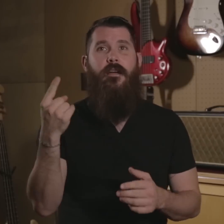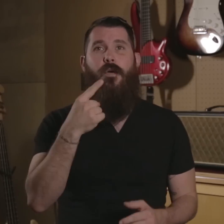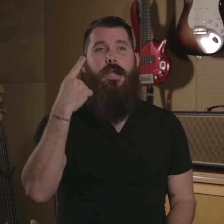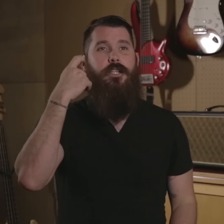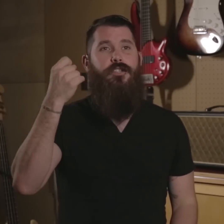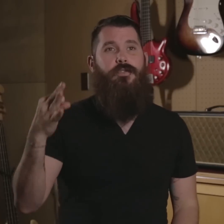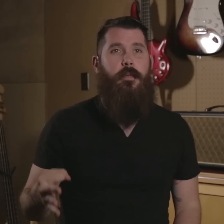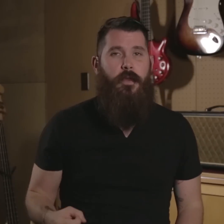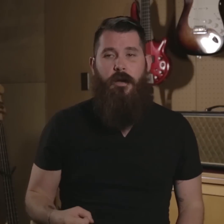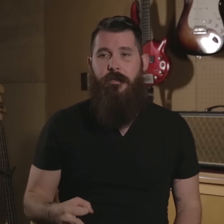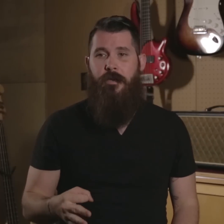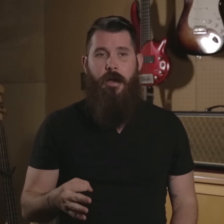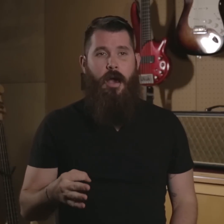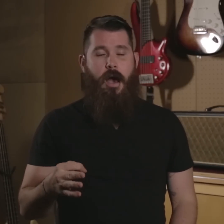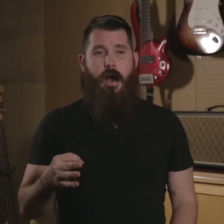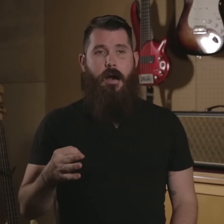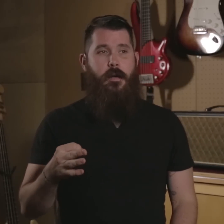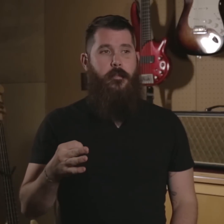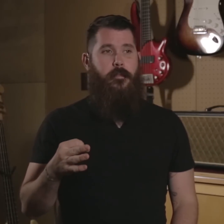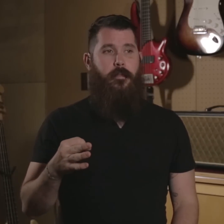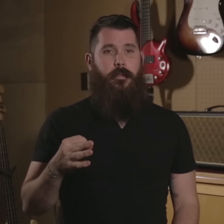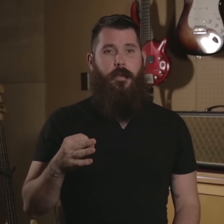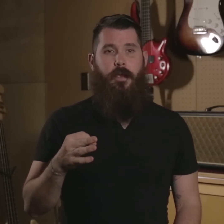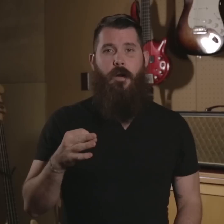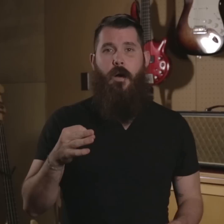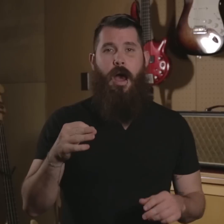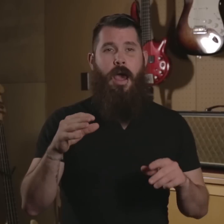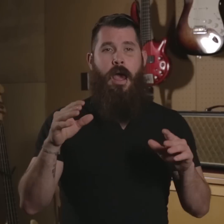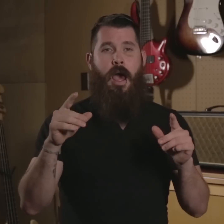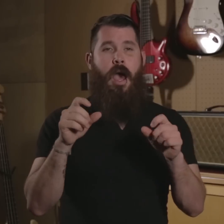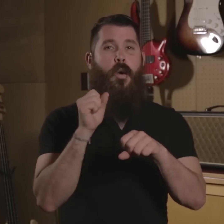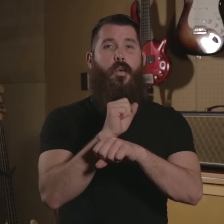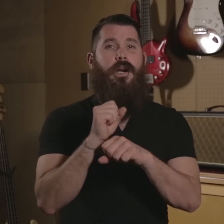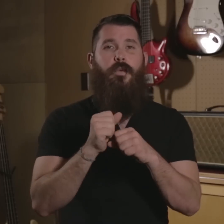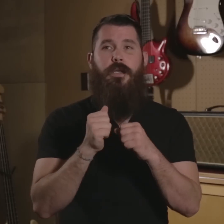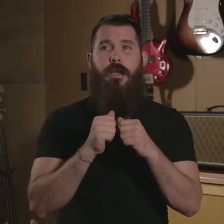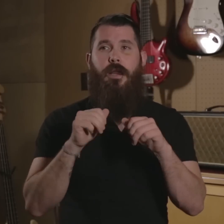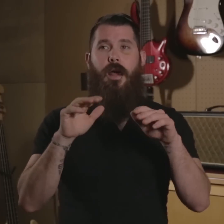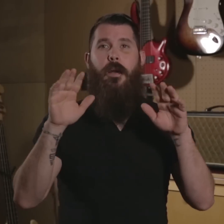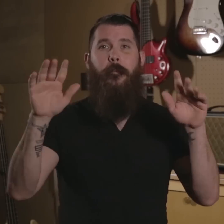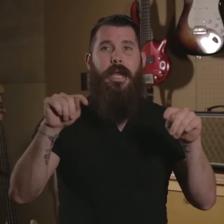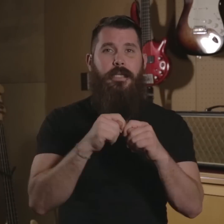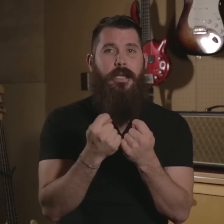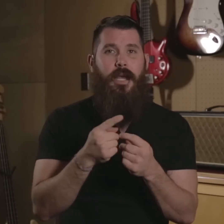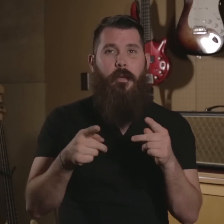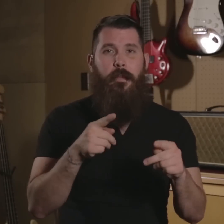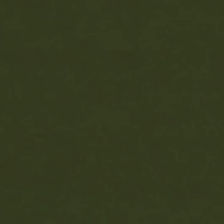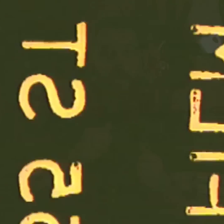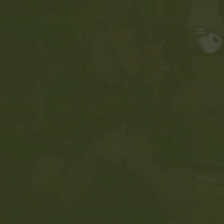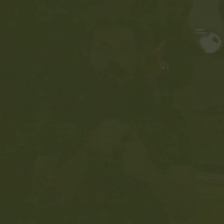I have only dreamed of you know, I work with an amazing team of people you know